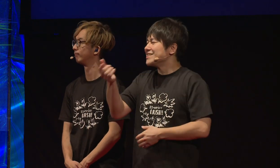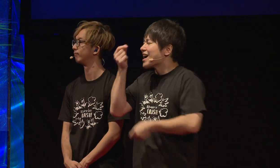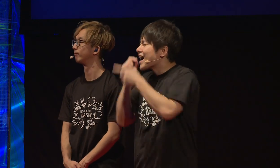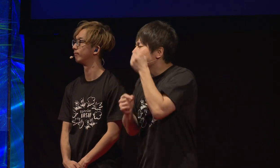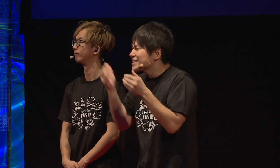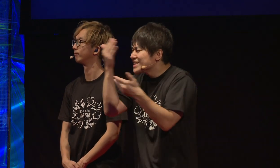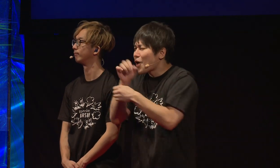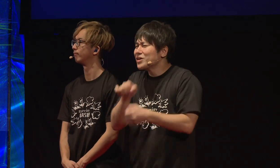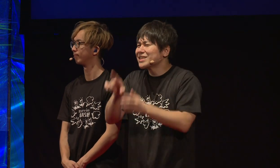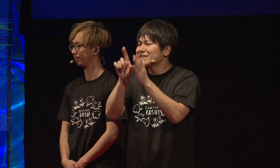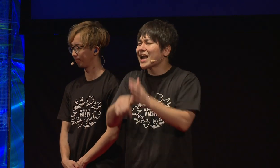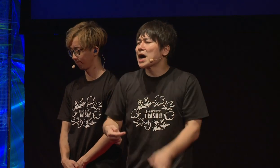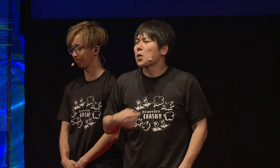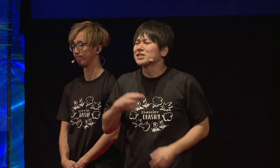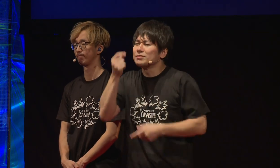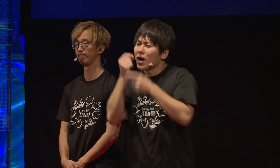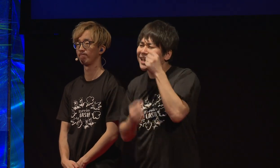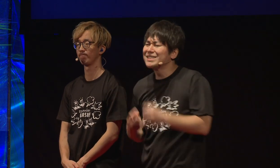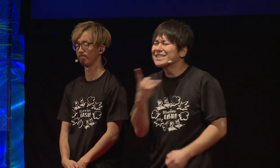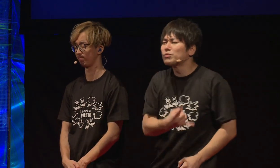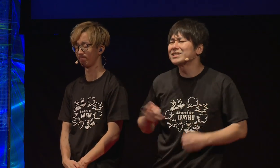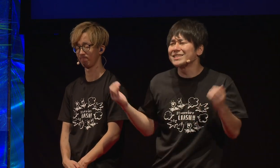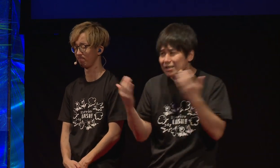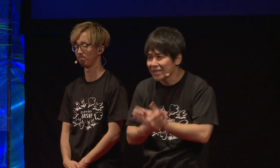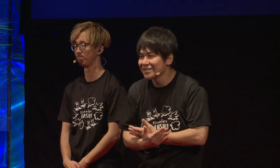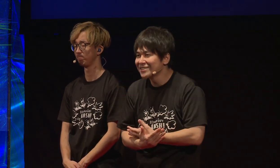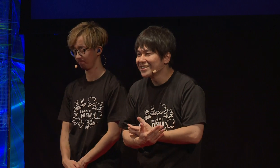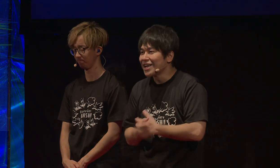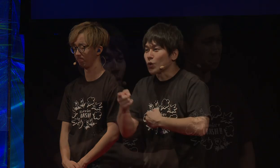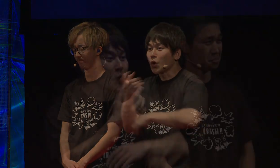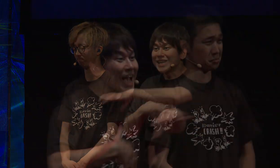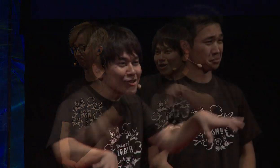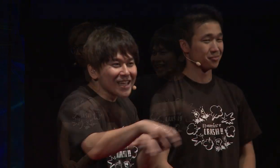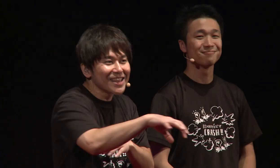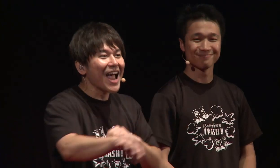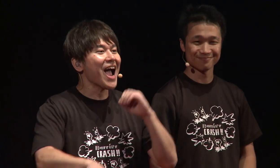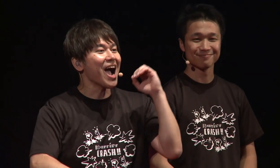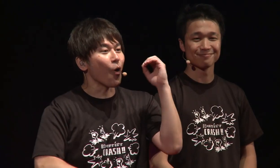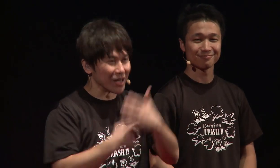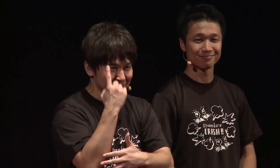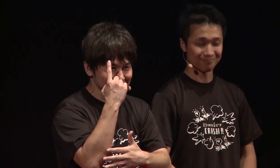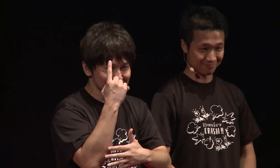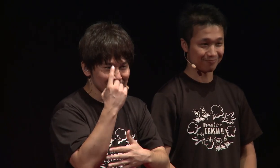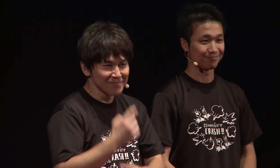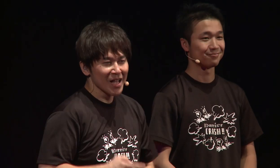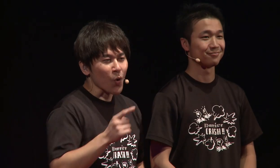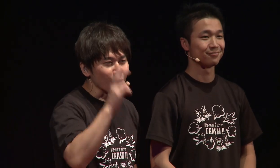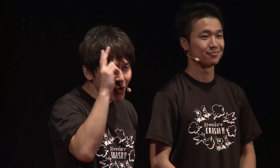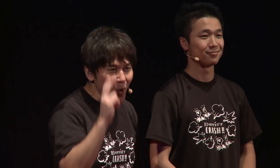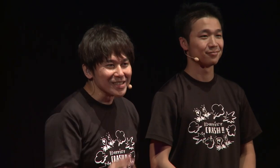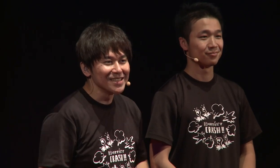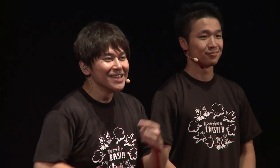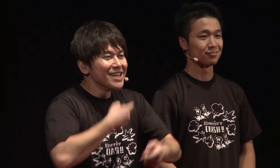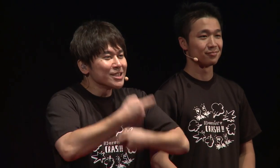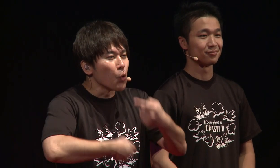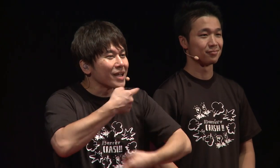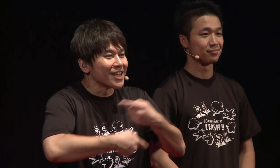If they look unhappy, it makes you unhappy and vice versa. Because of this,